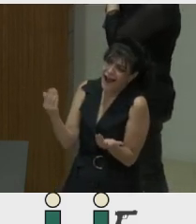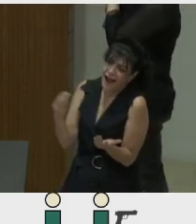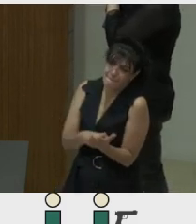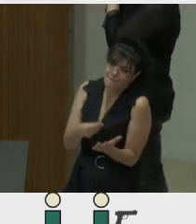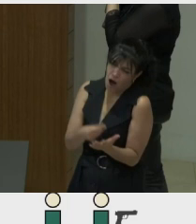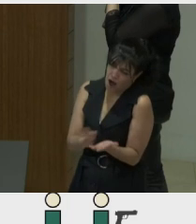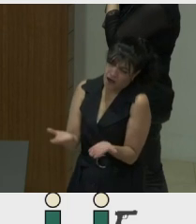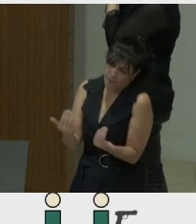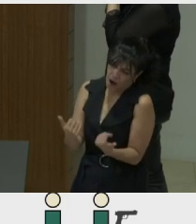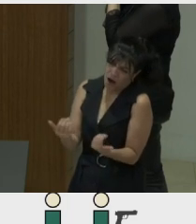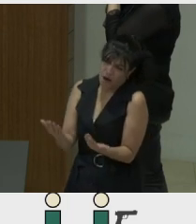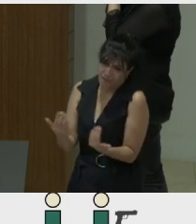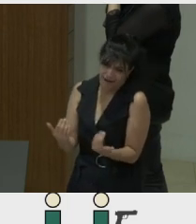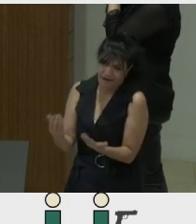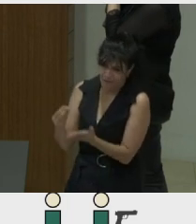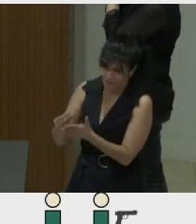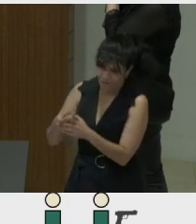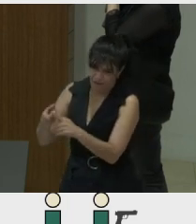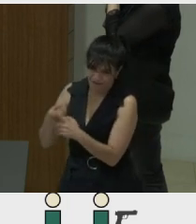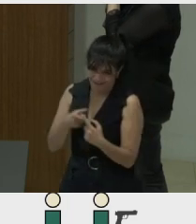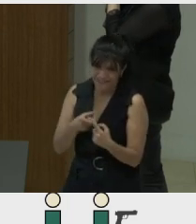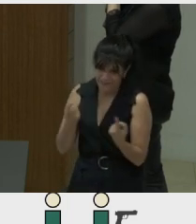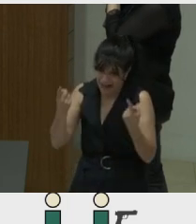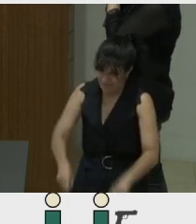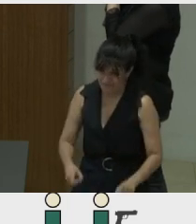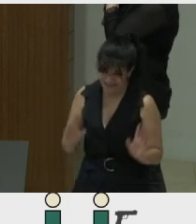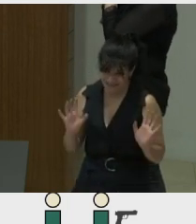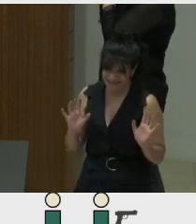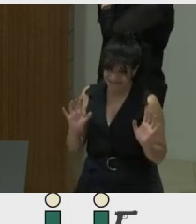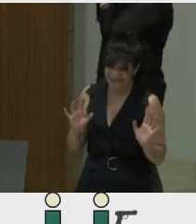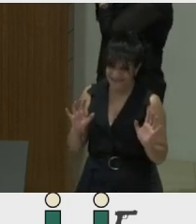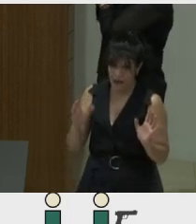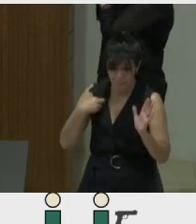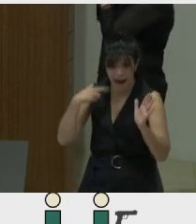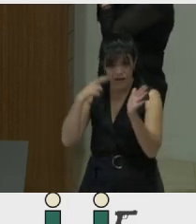We see this happening in real life examples that came out from my research, not specifically